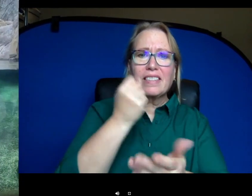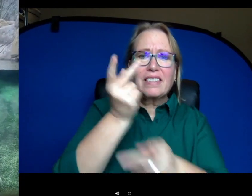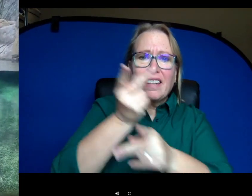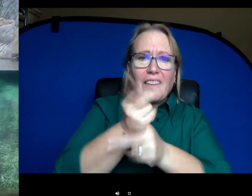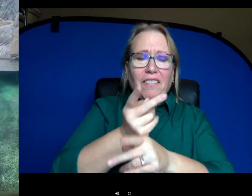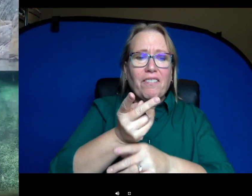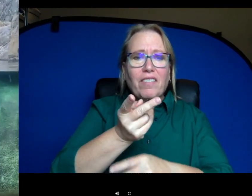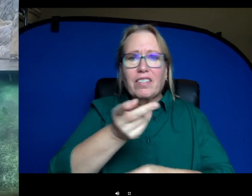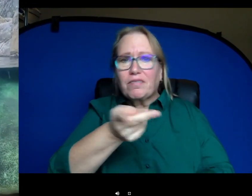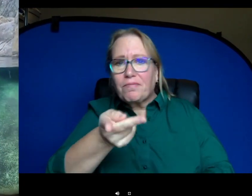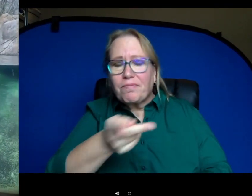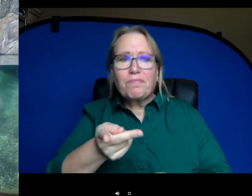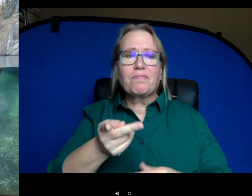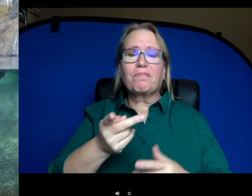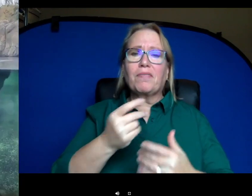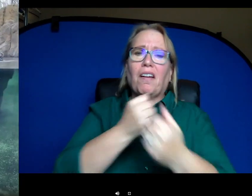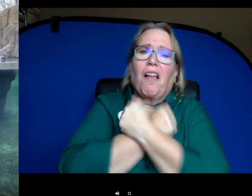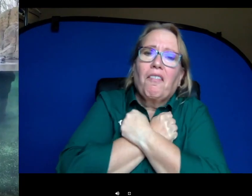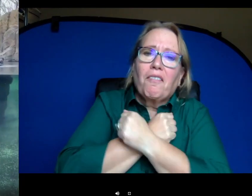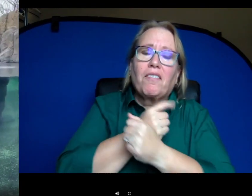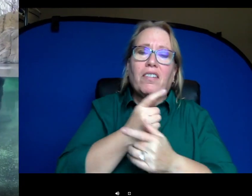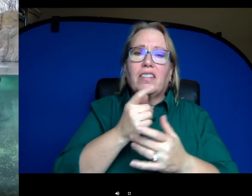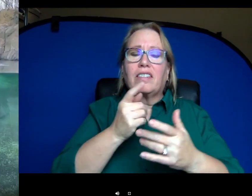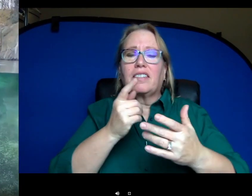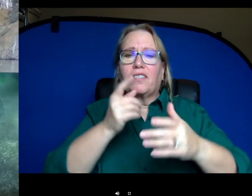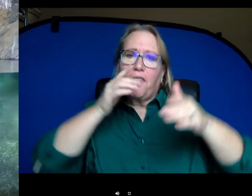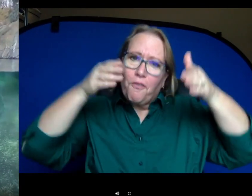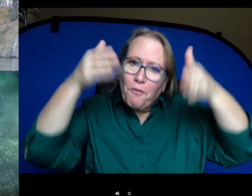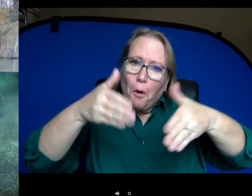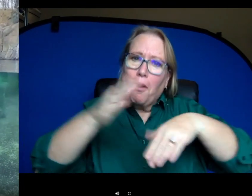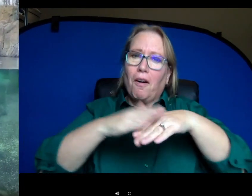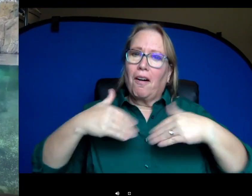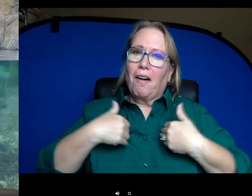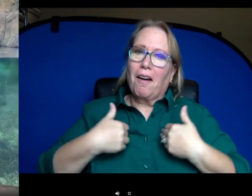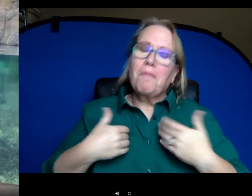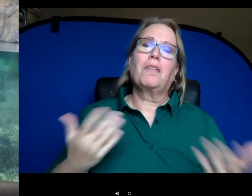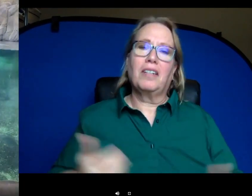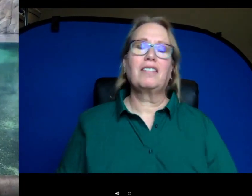give them more love um now that we can focus just on the animals. So you don't